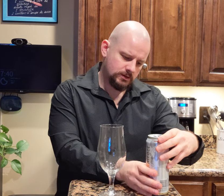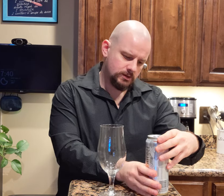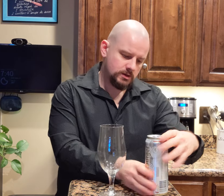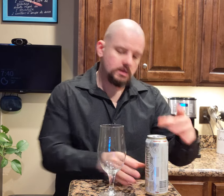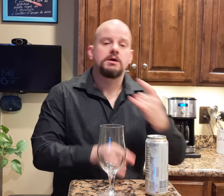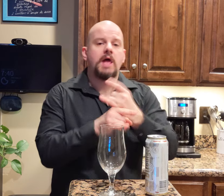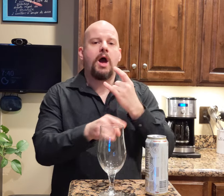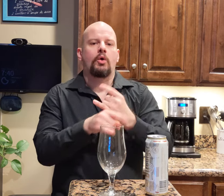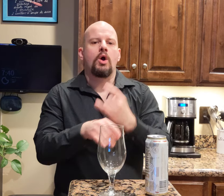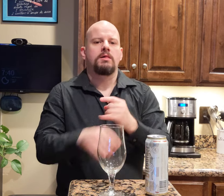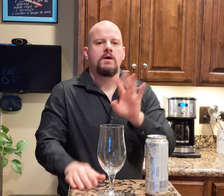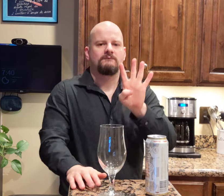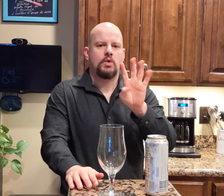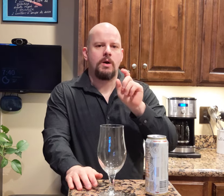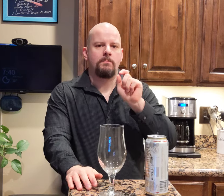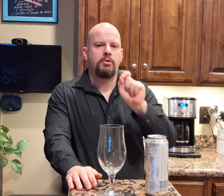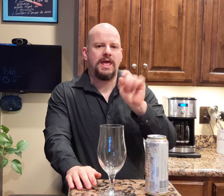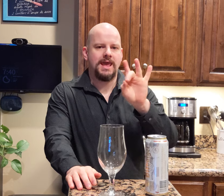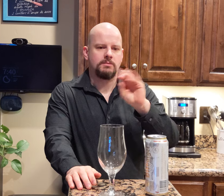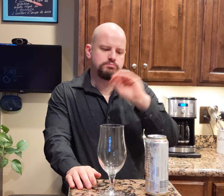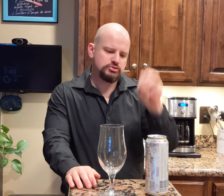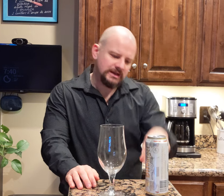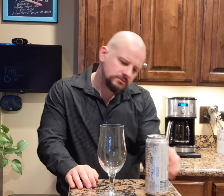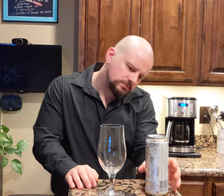Alcohol, 4.8%